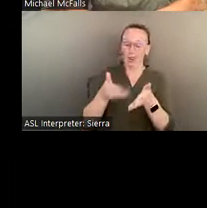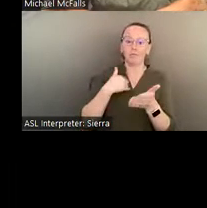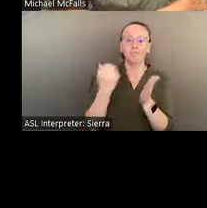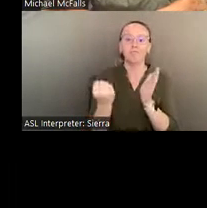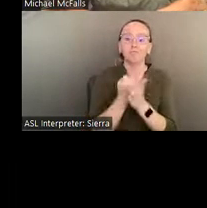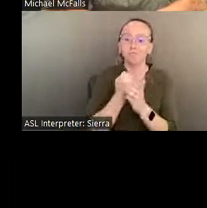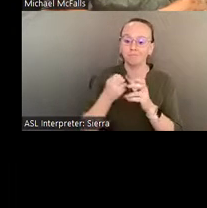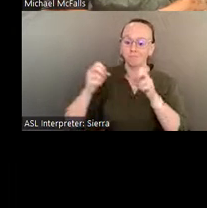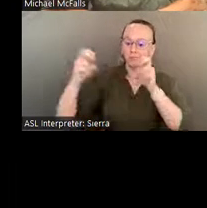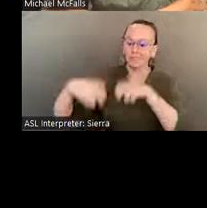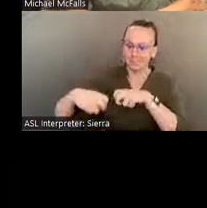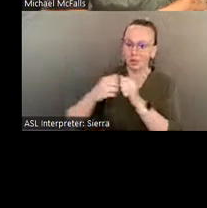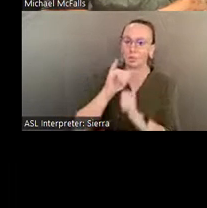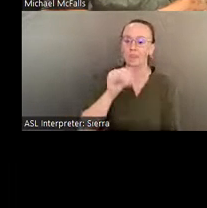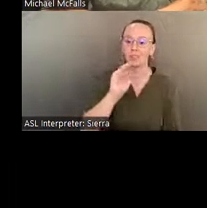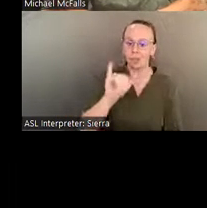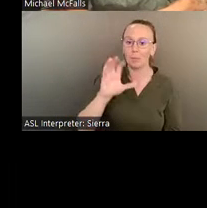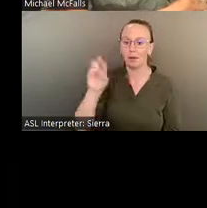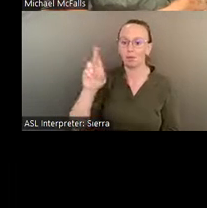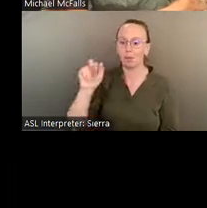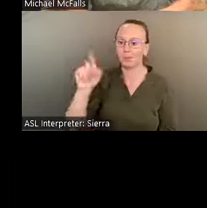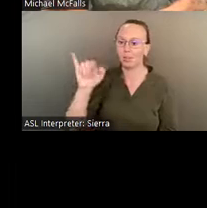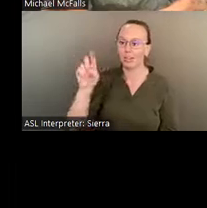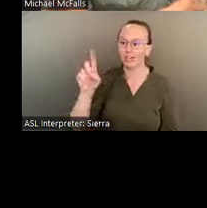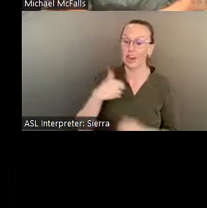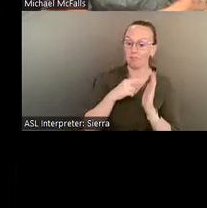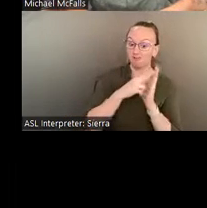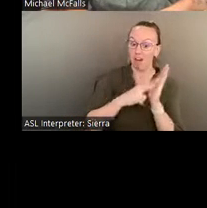where his fortune would have been told, and I read that passage, and Jimmy Carter said